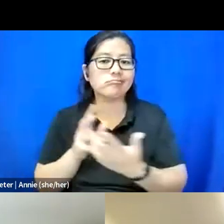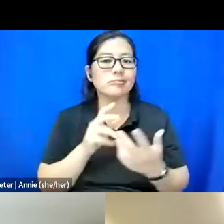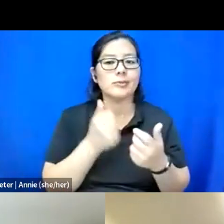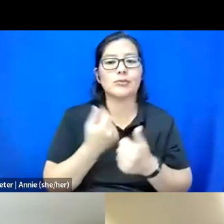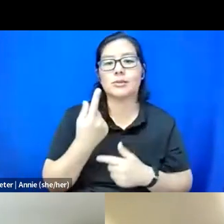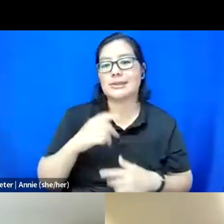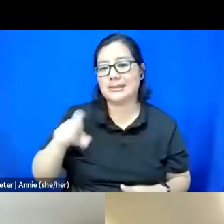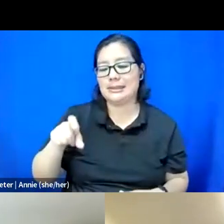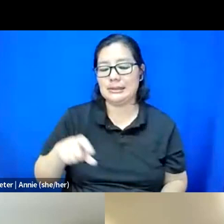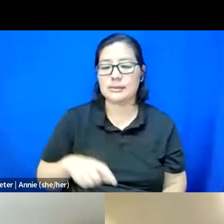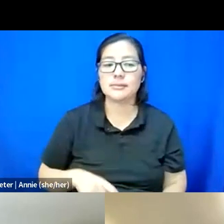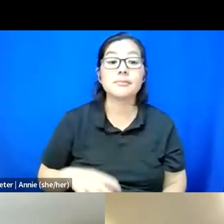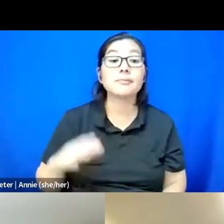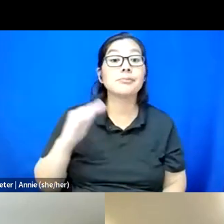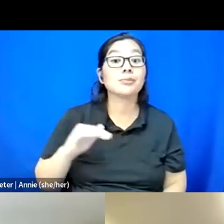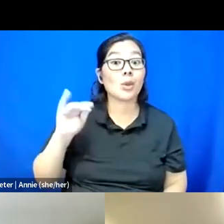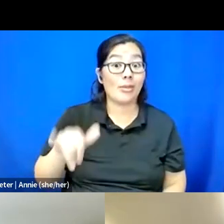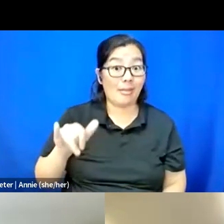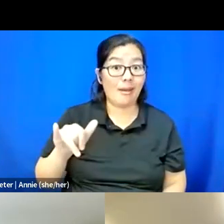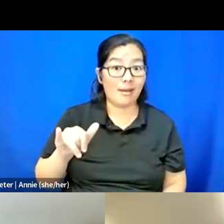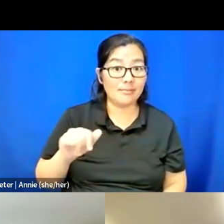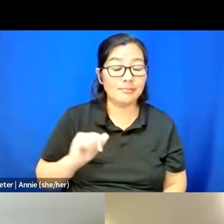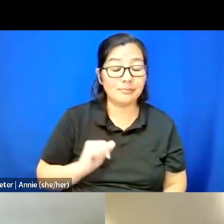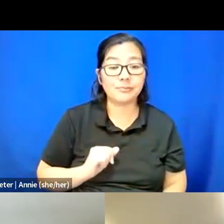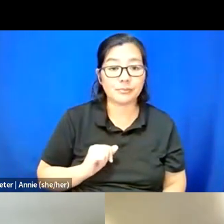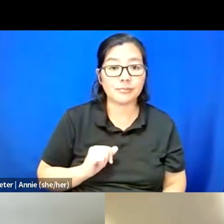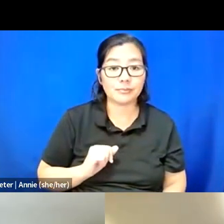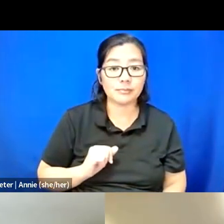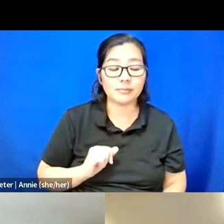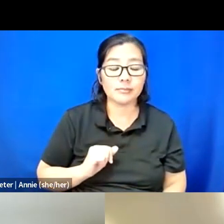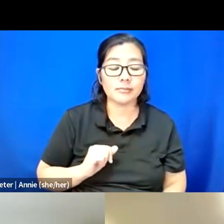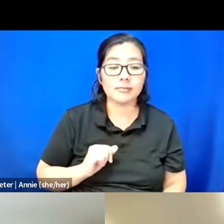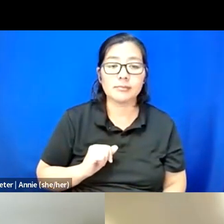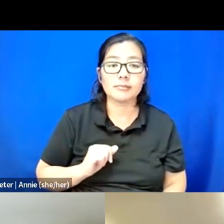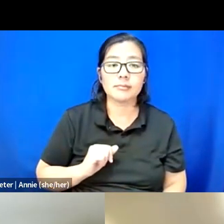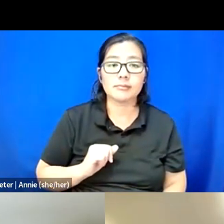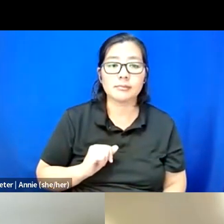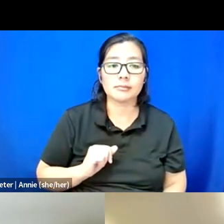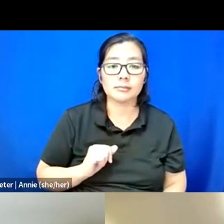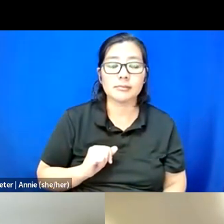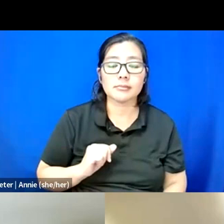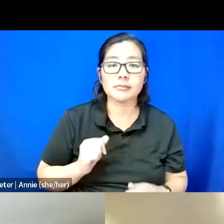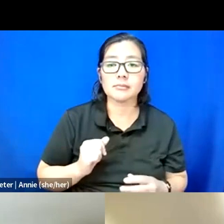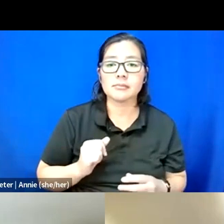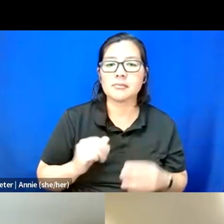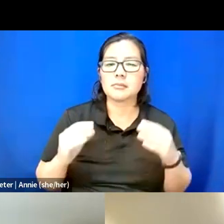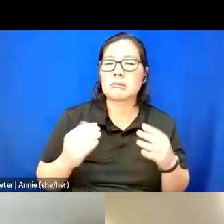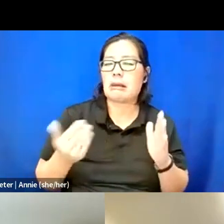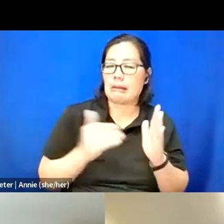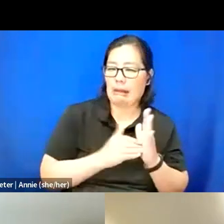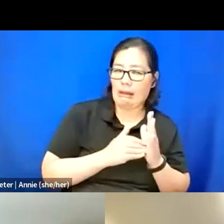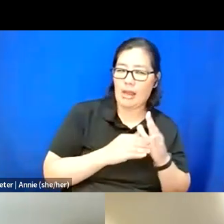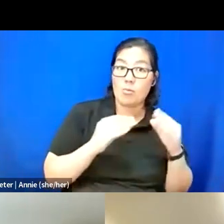So with that, again, kind of going, diving deeper, what ways did engaging